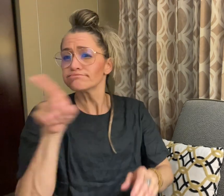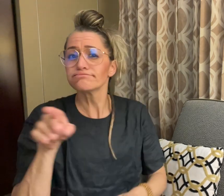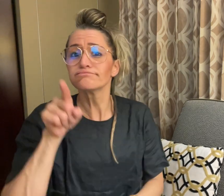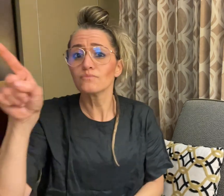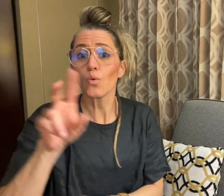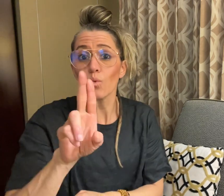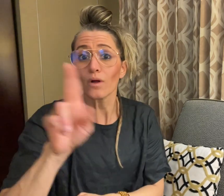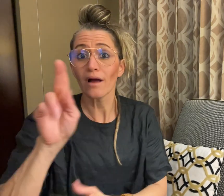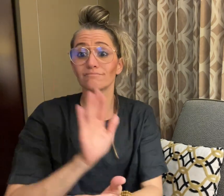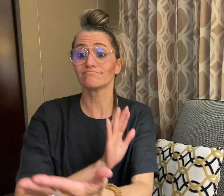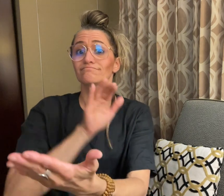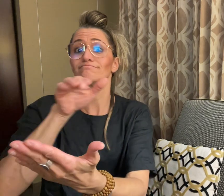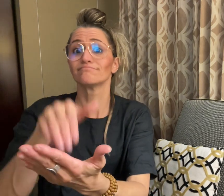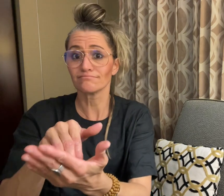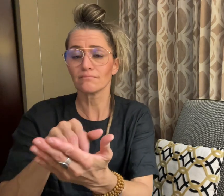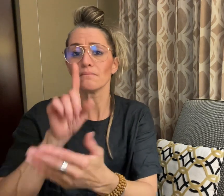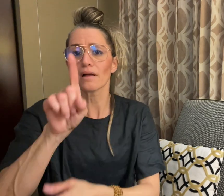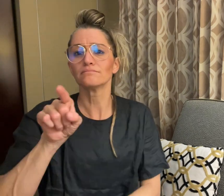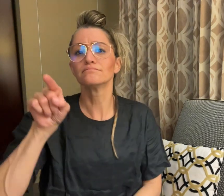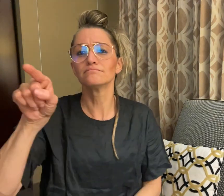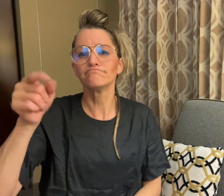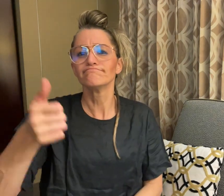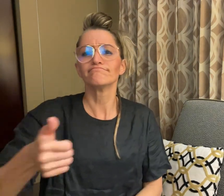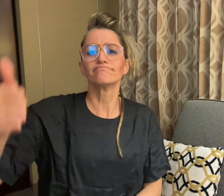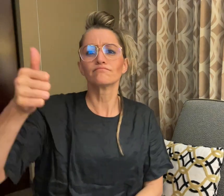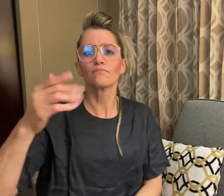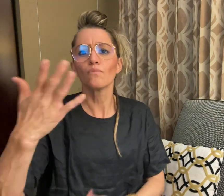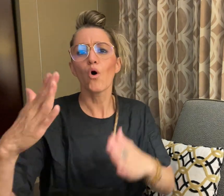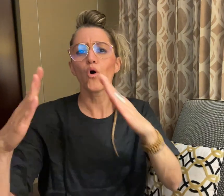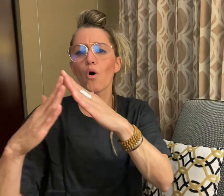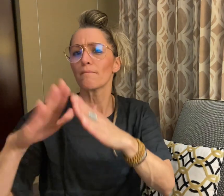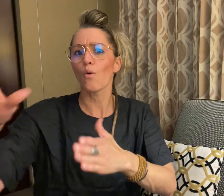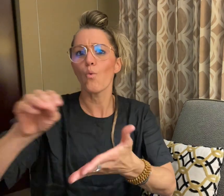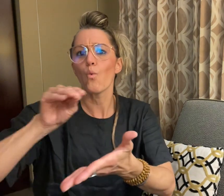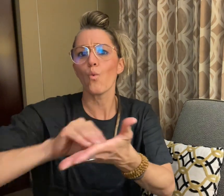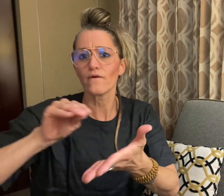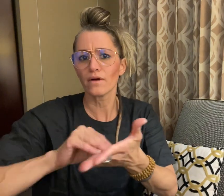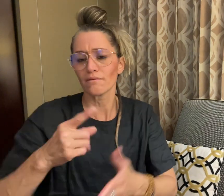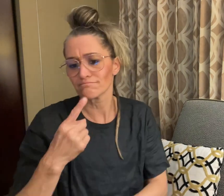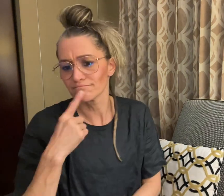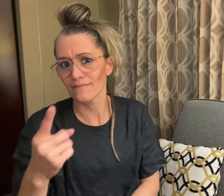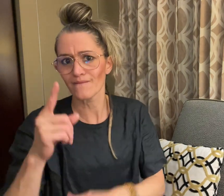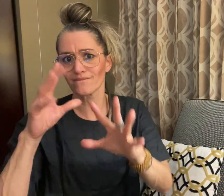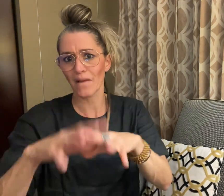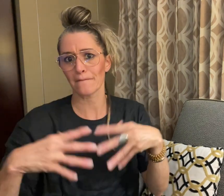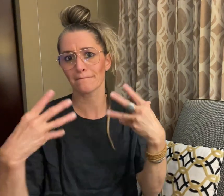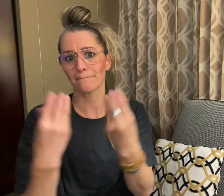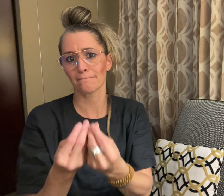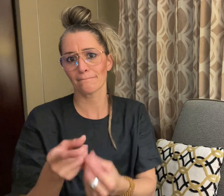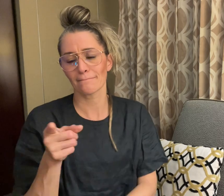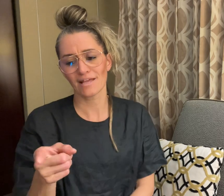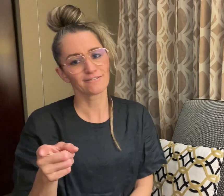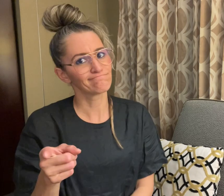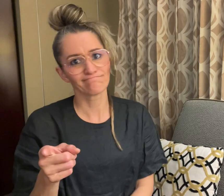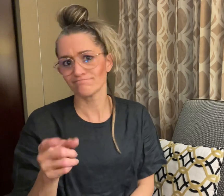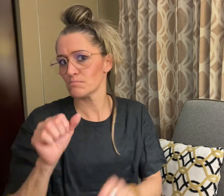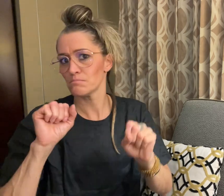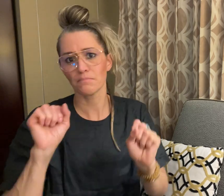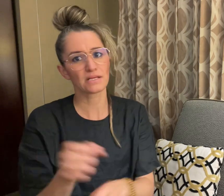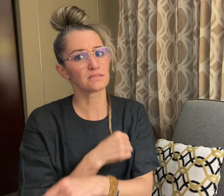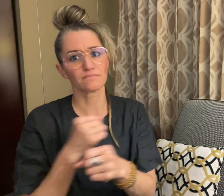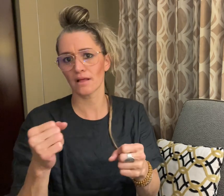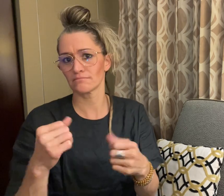Upon arrival, the Home Office told the family that they cannot